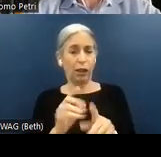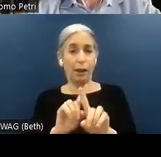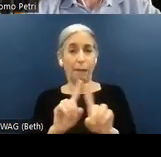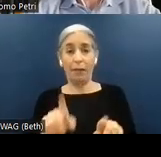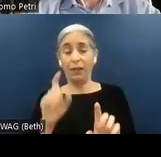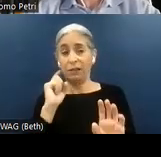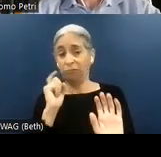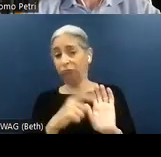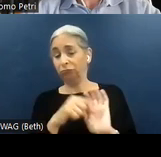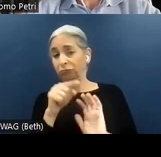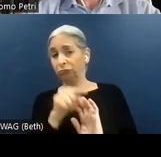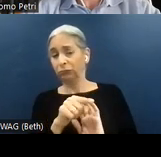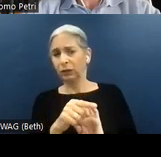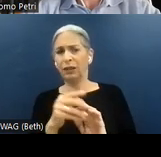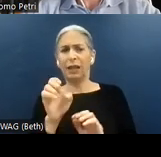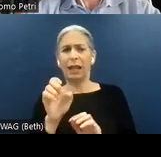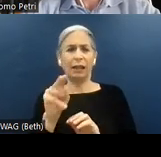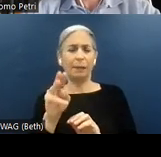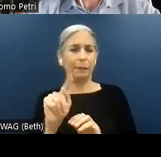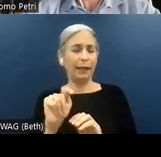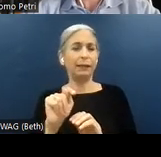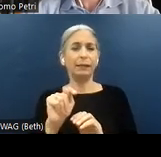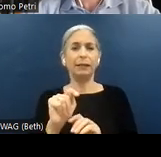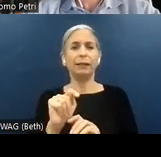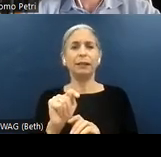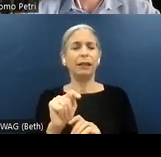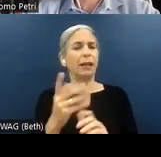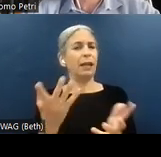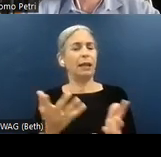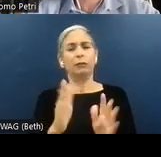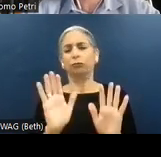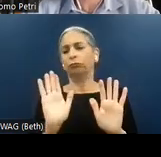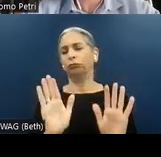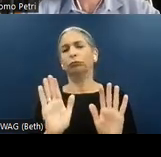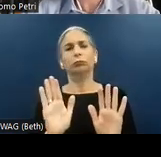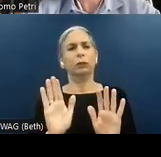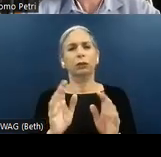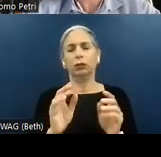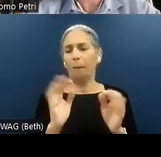impression that the element accessibility implementation is remarkably well executed.